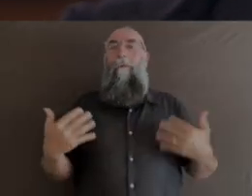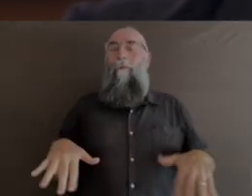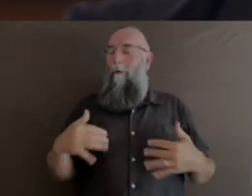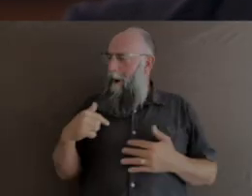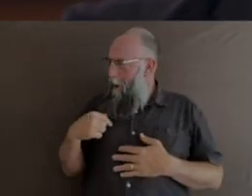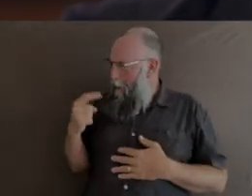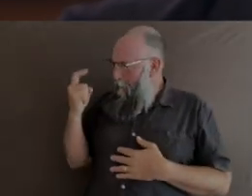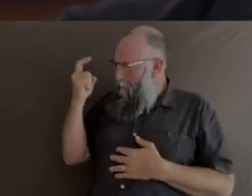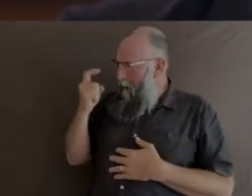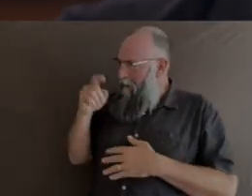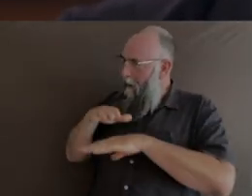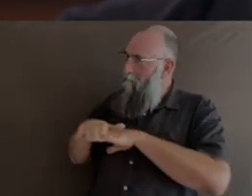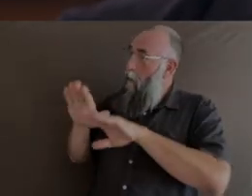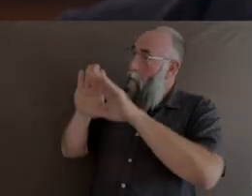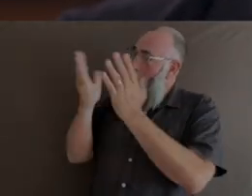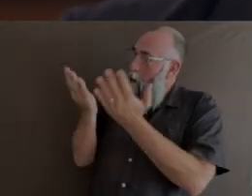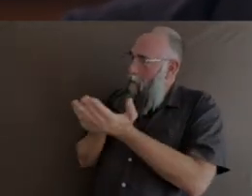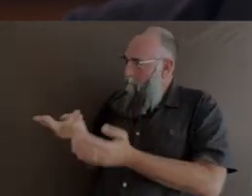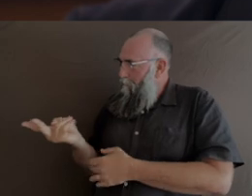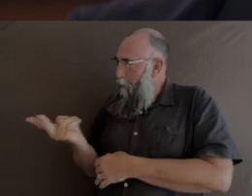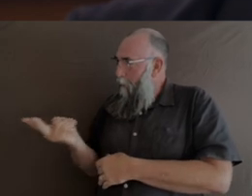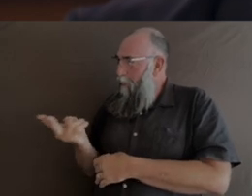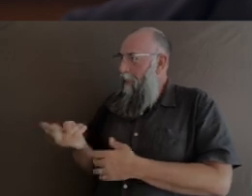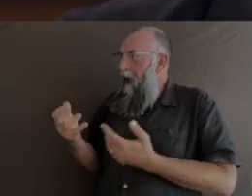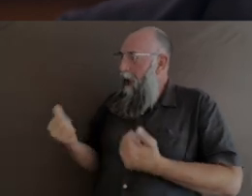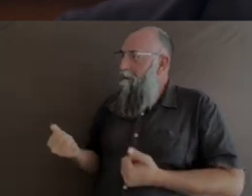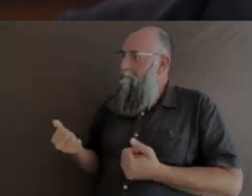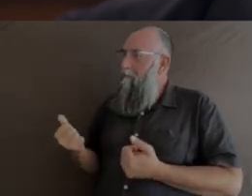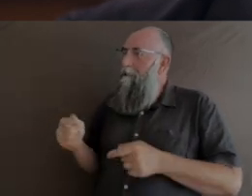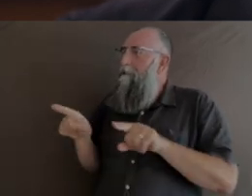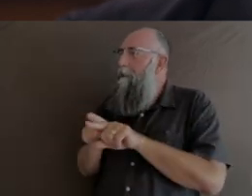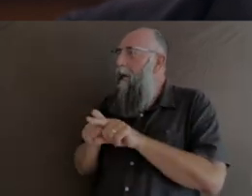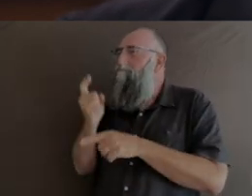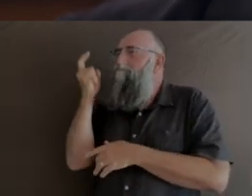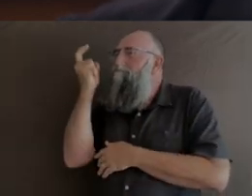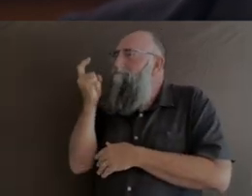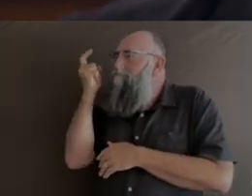about the world that, you know, that draws you to each other and that… [Sue Healey]definitely, you know,